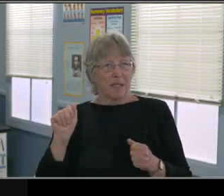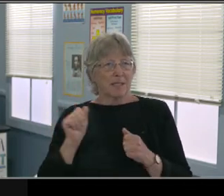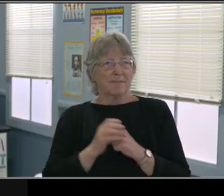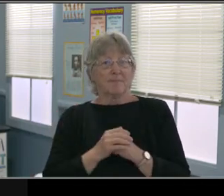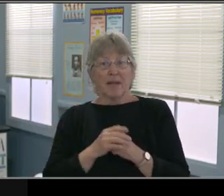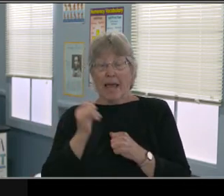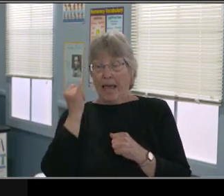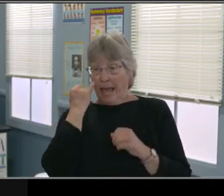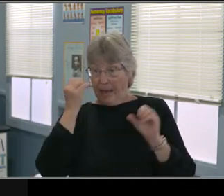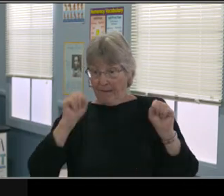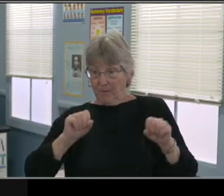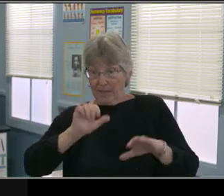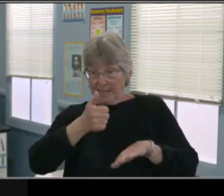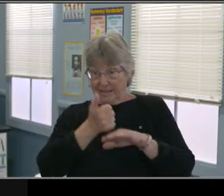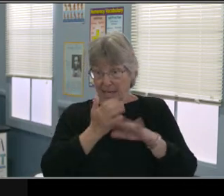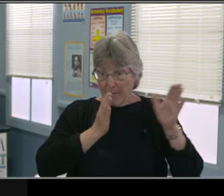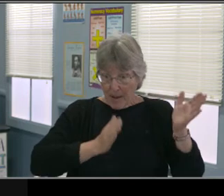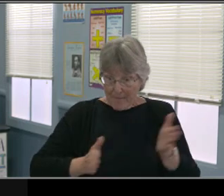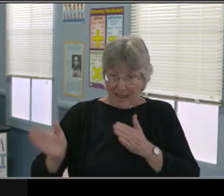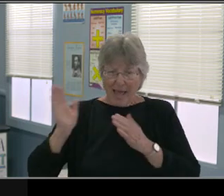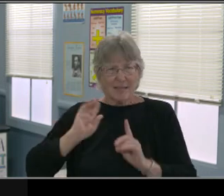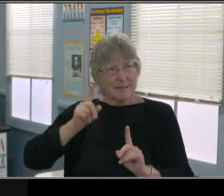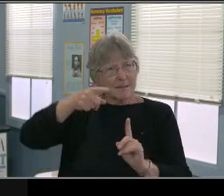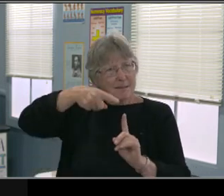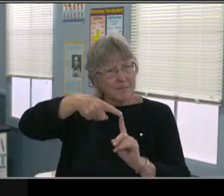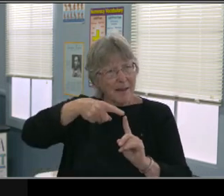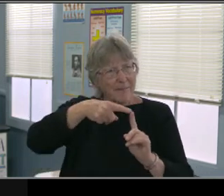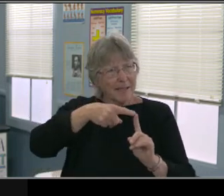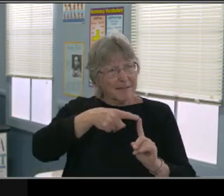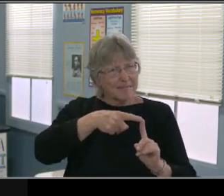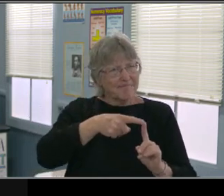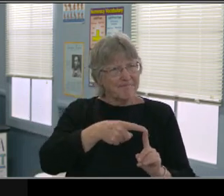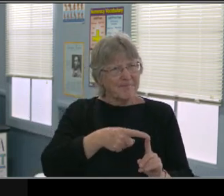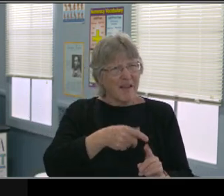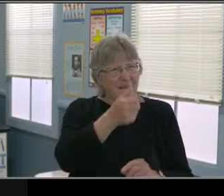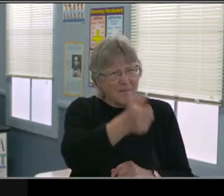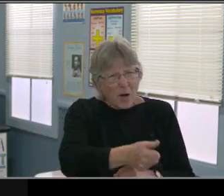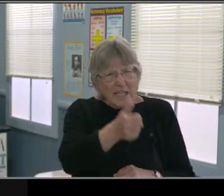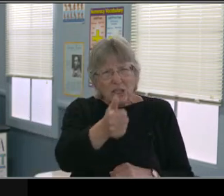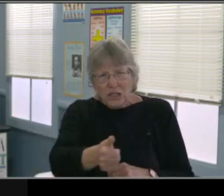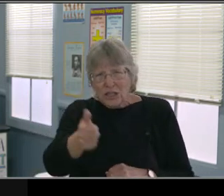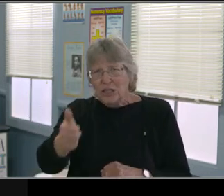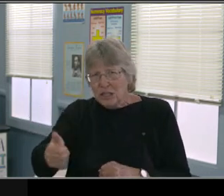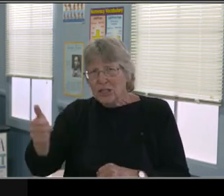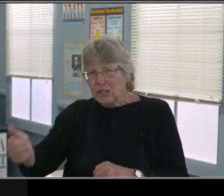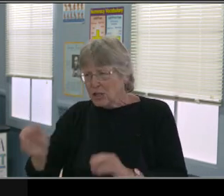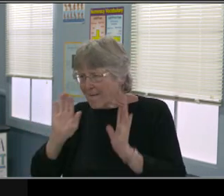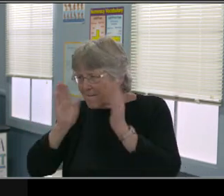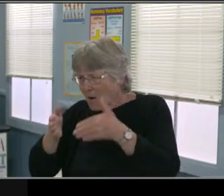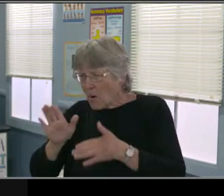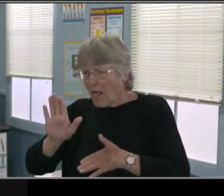So we have academic instruction, we have related services, we have the transition services, supplementary aids